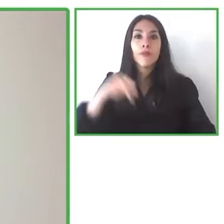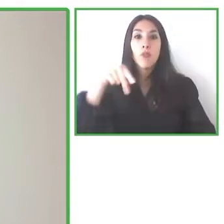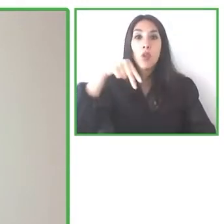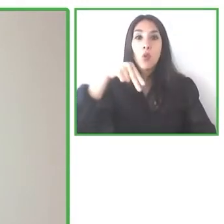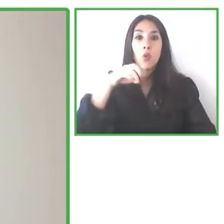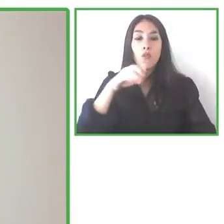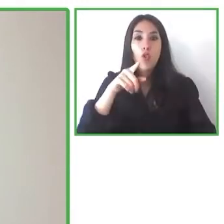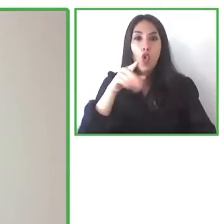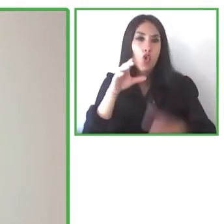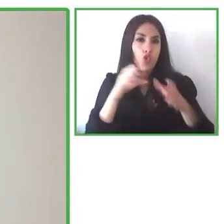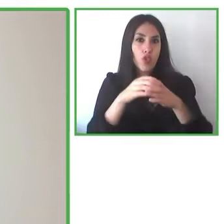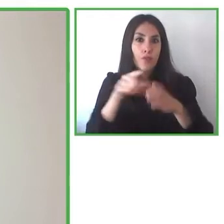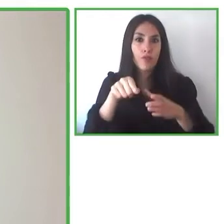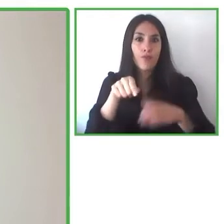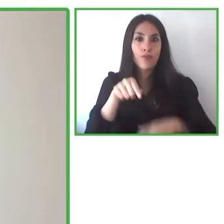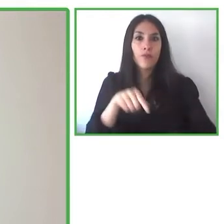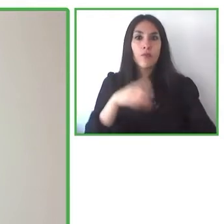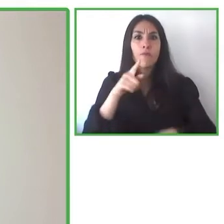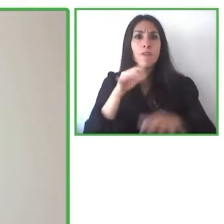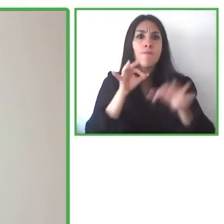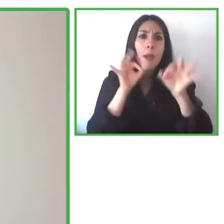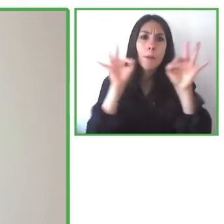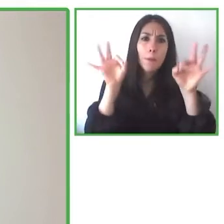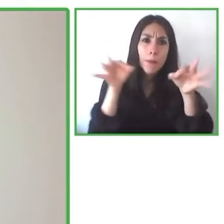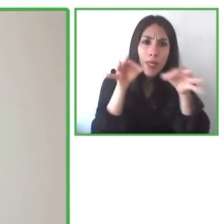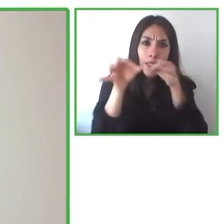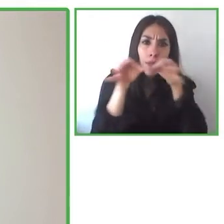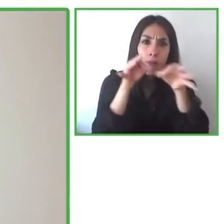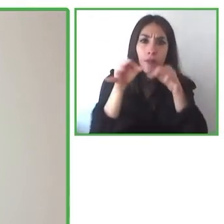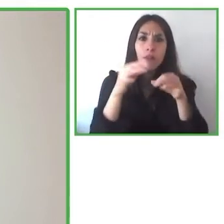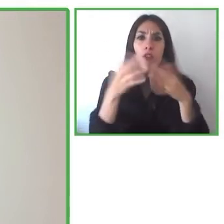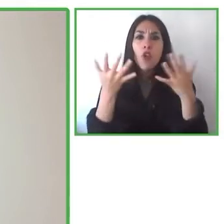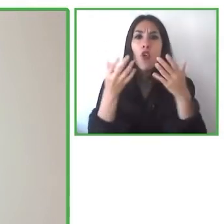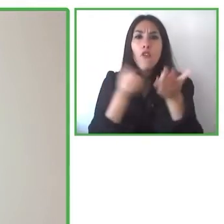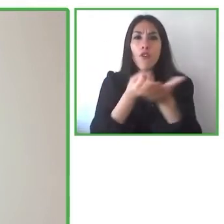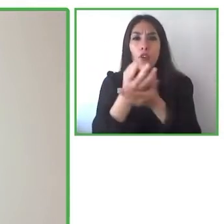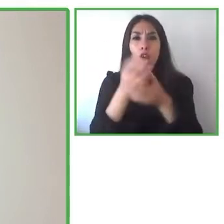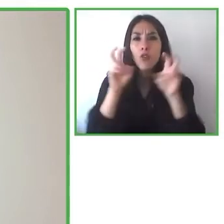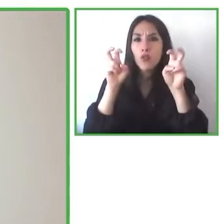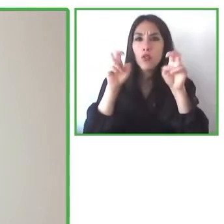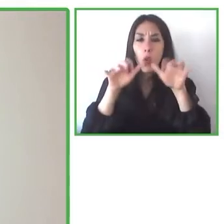initiative it is a platform that helps people with reduced mobility find